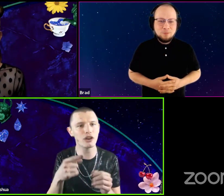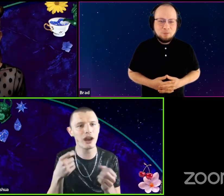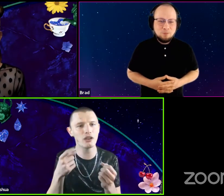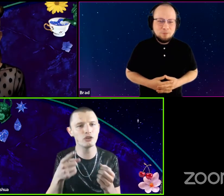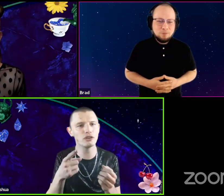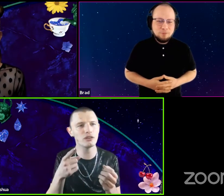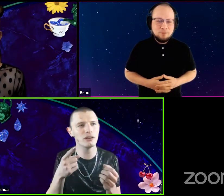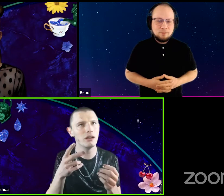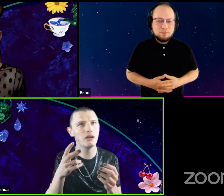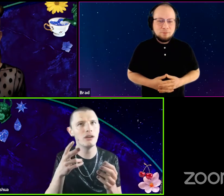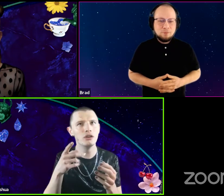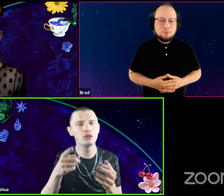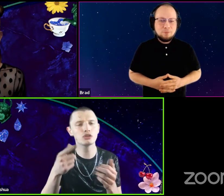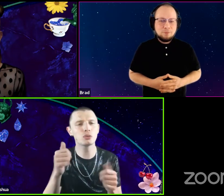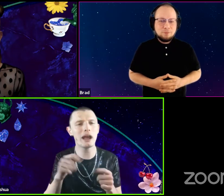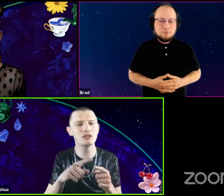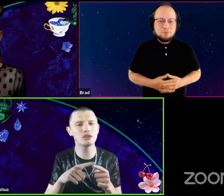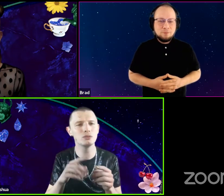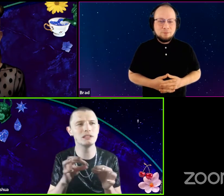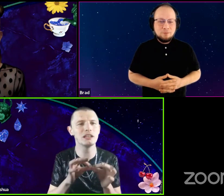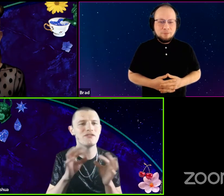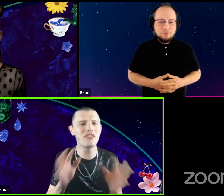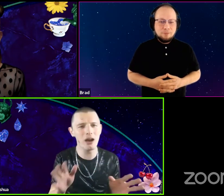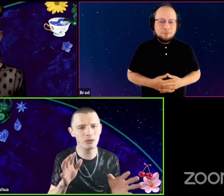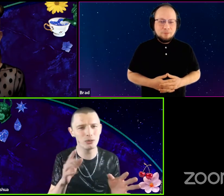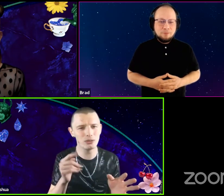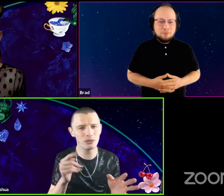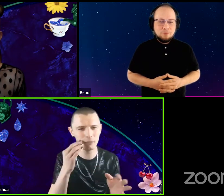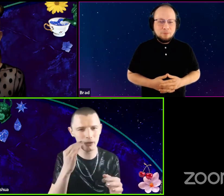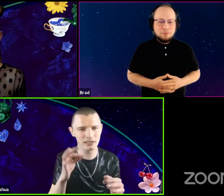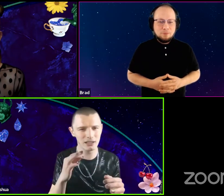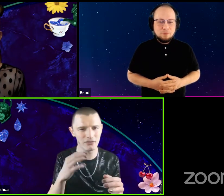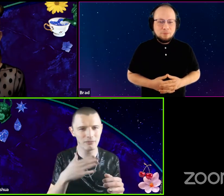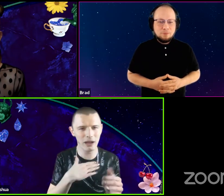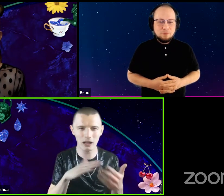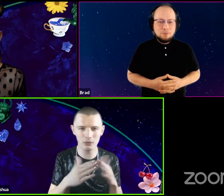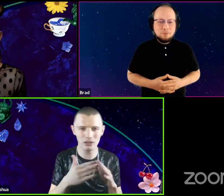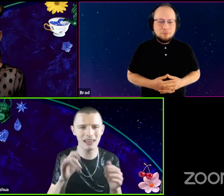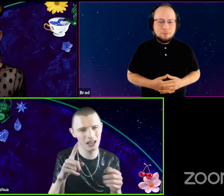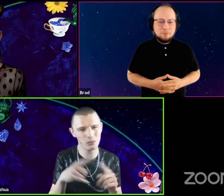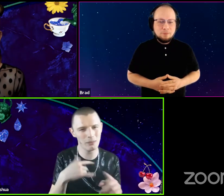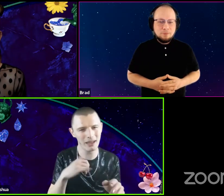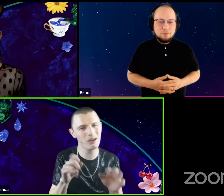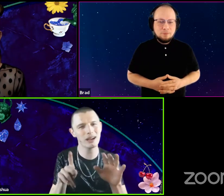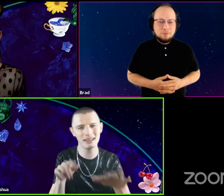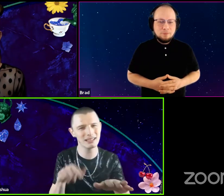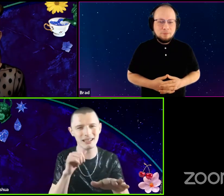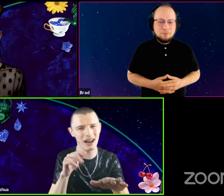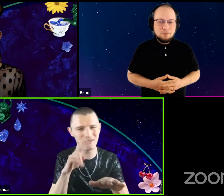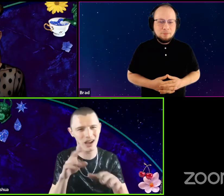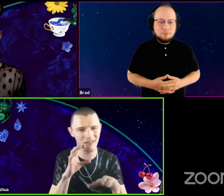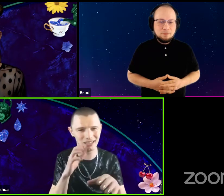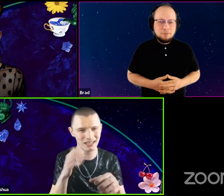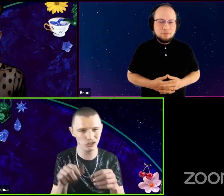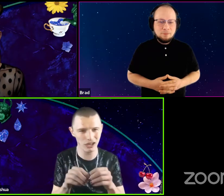you're, trying to devalue the experience of my community. That's when I'm like, okay. this is not a fun conversation anymore.